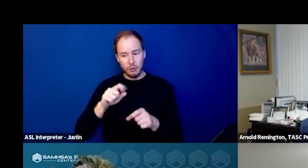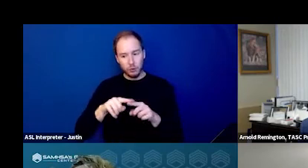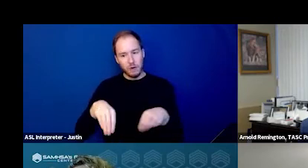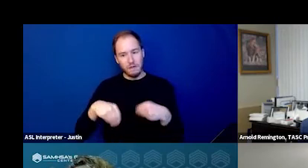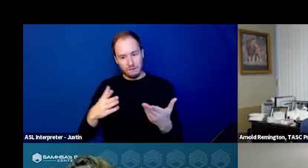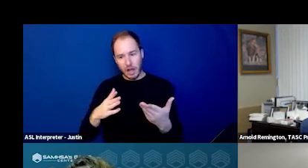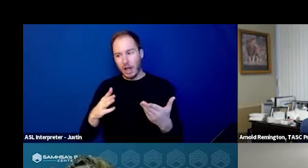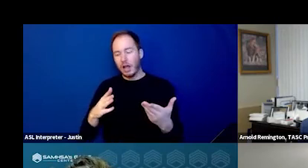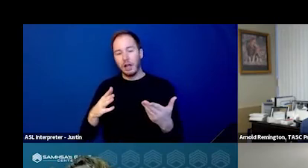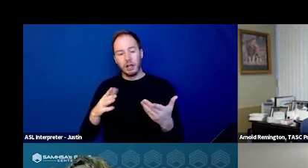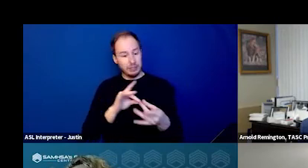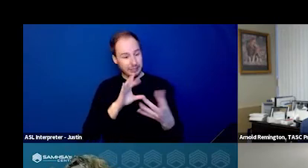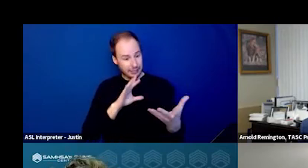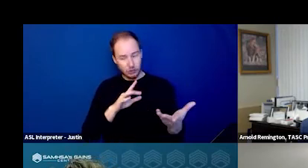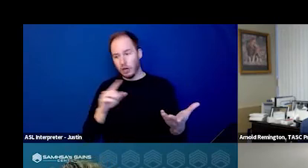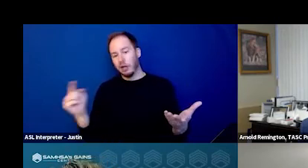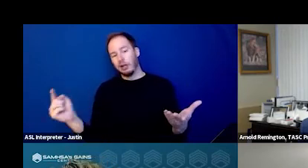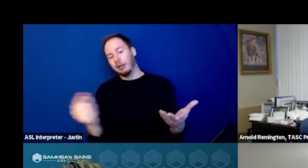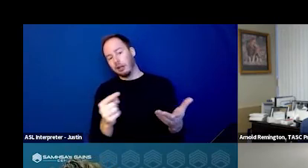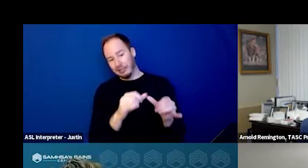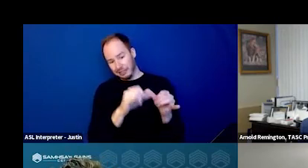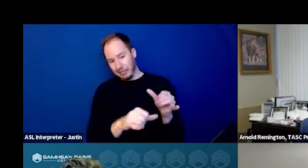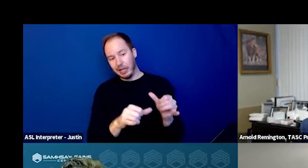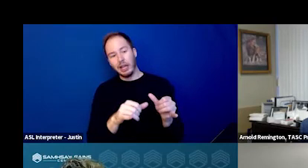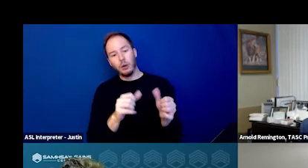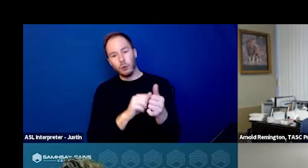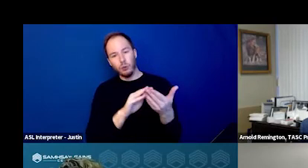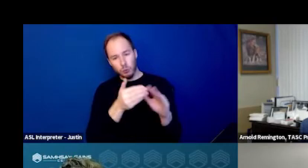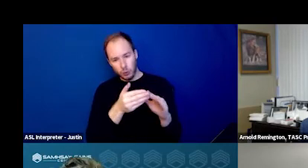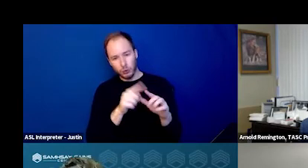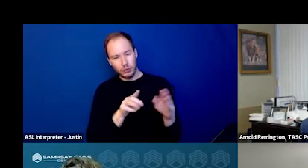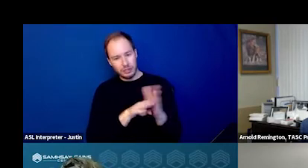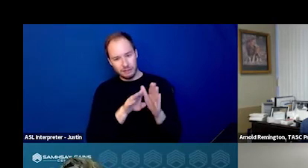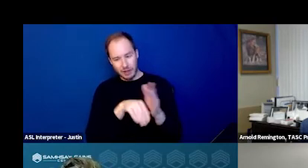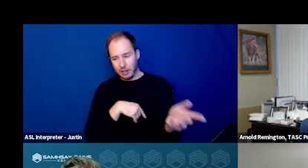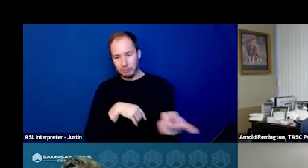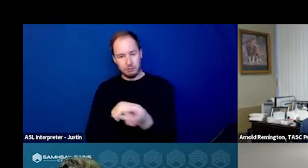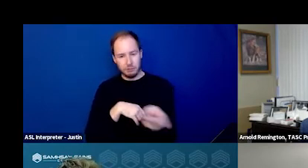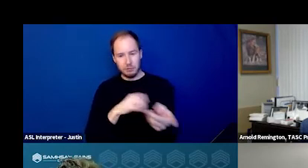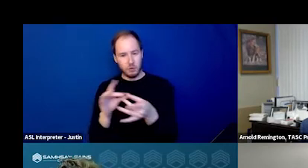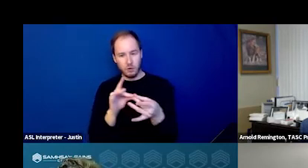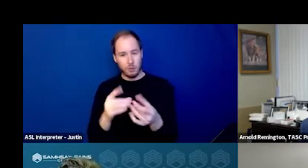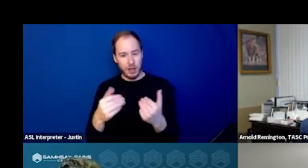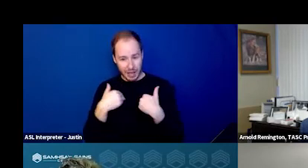as they are discharging and stay with them in the community and develop that relationship while they're still at our Crisis Care Center